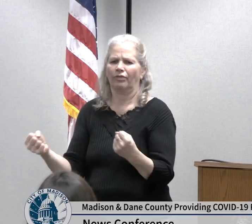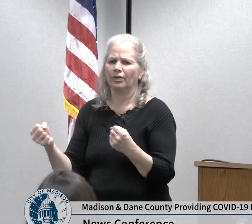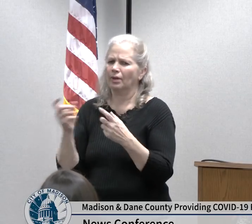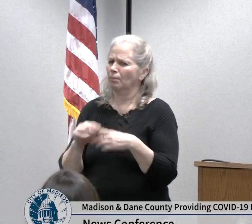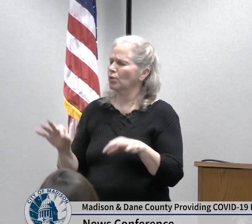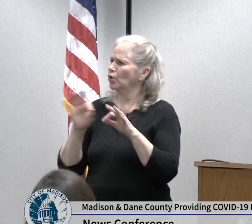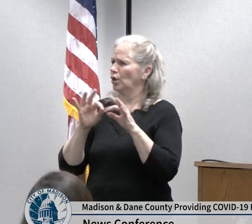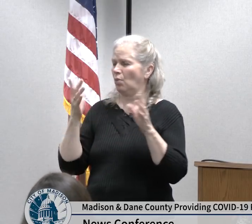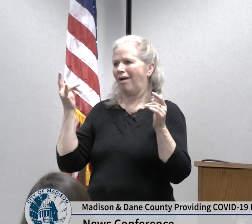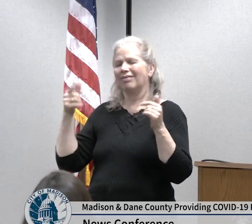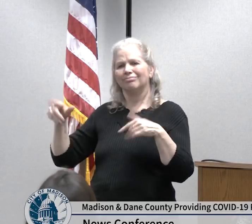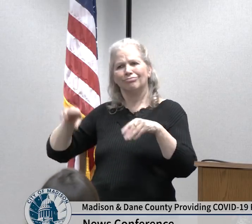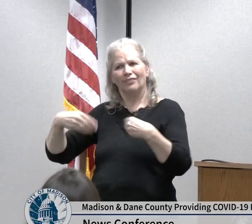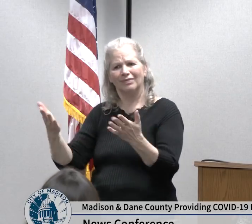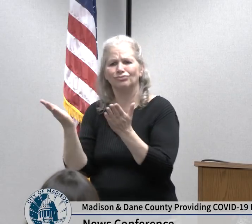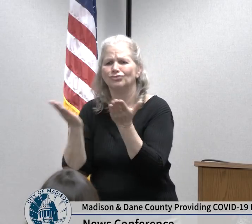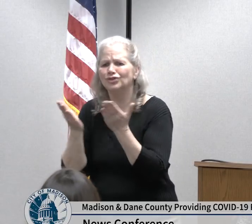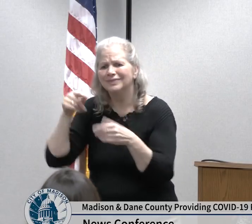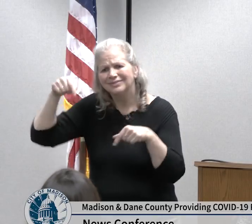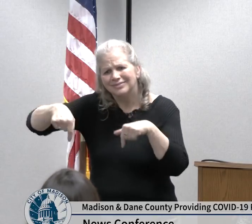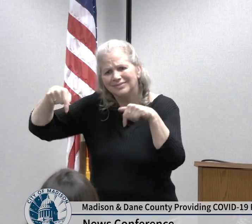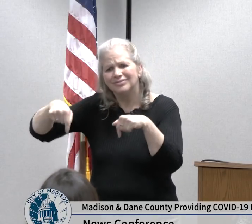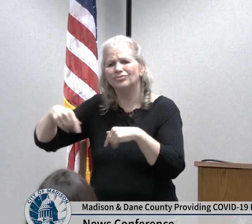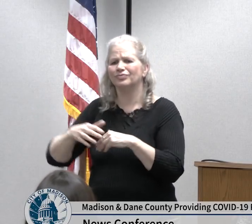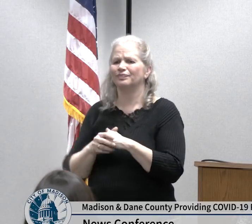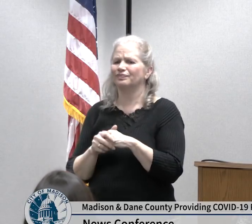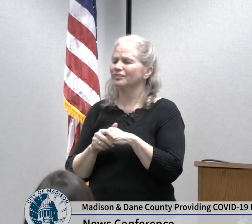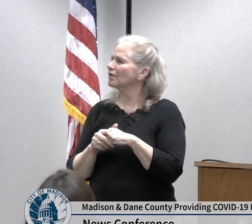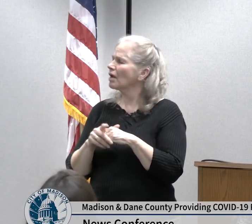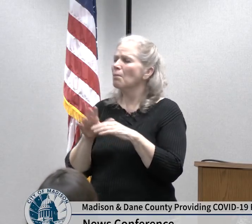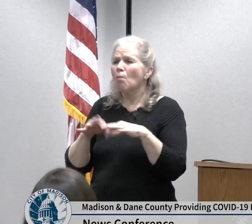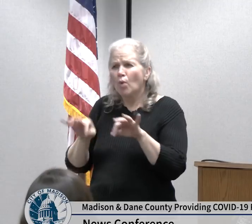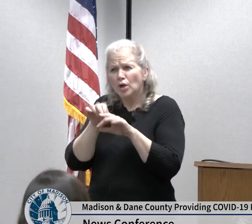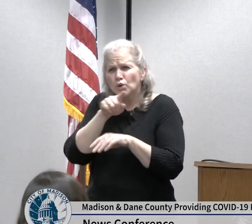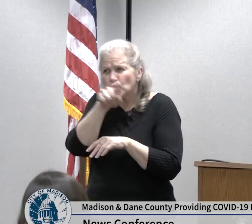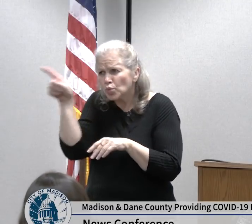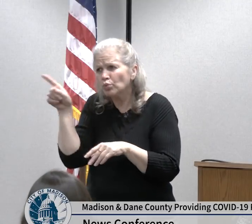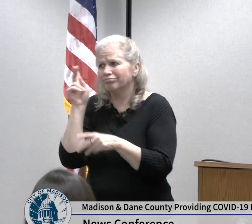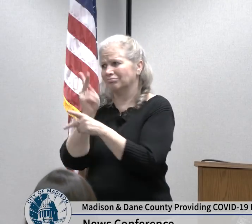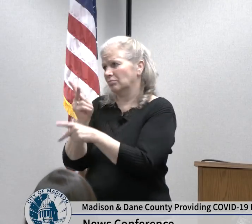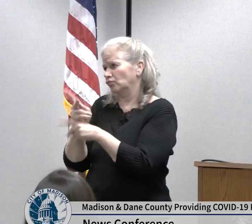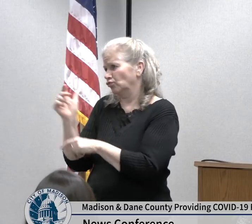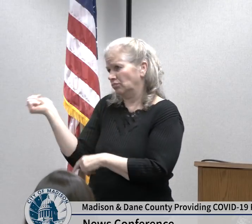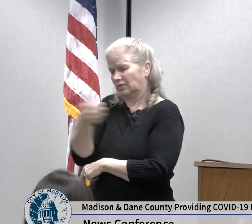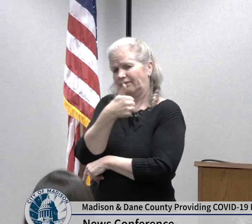take care of your own health make sure your family is prepared and that you